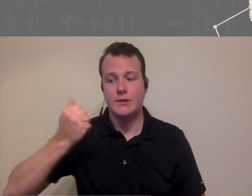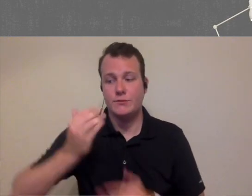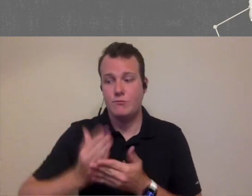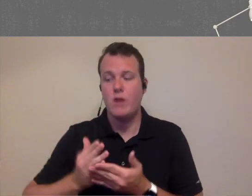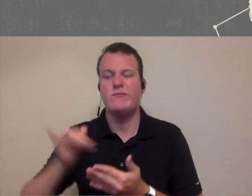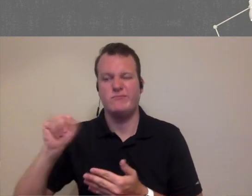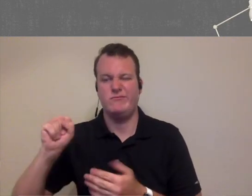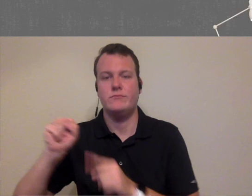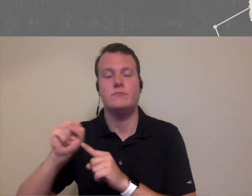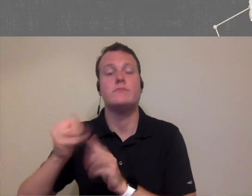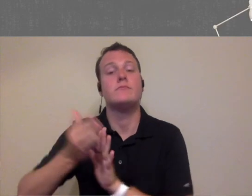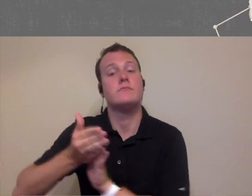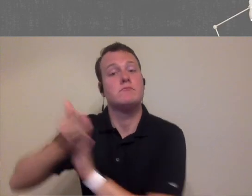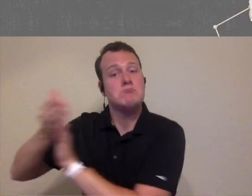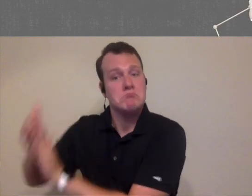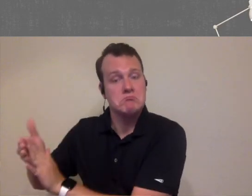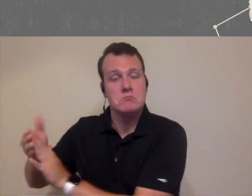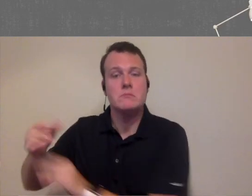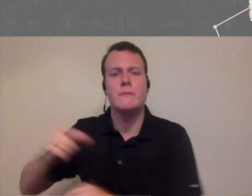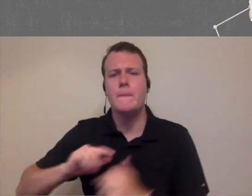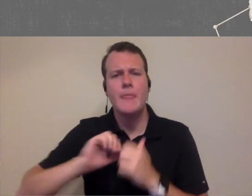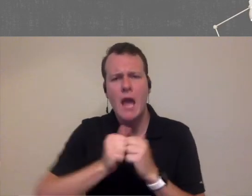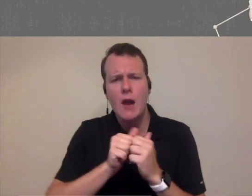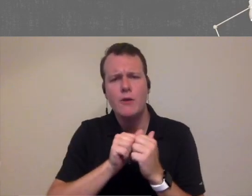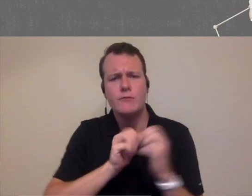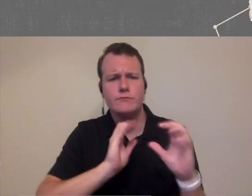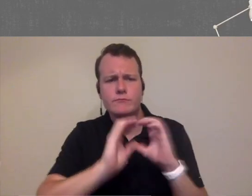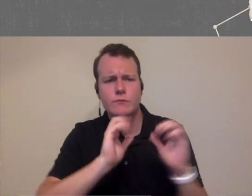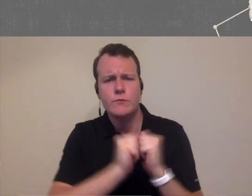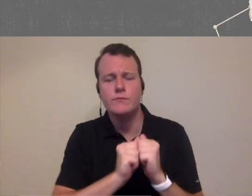point if putting that aside some was just how you communicate with patients